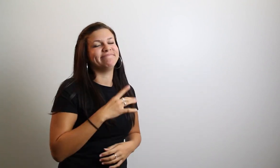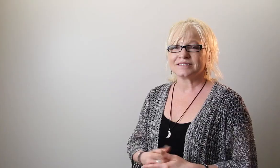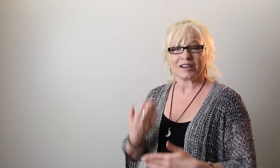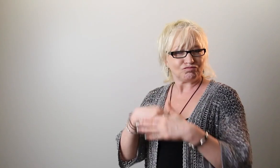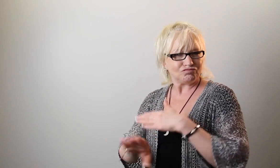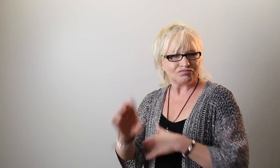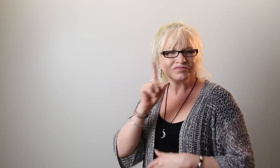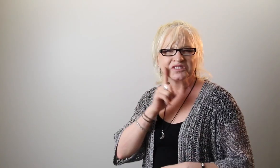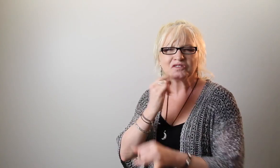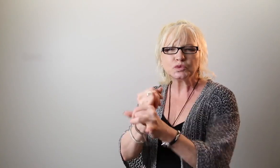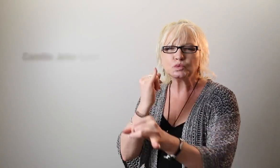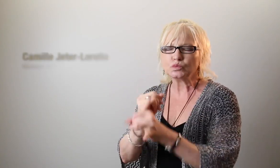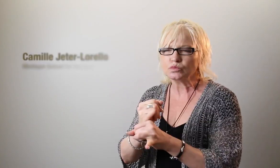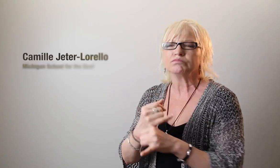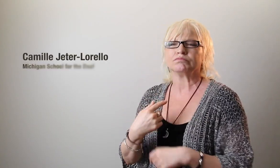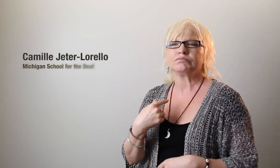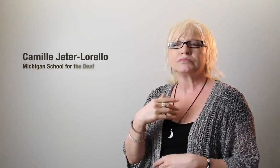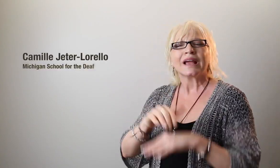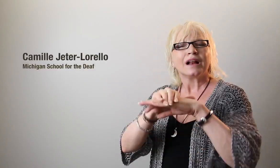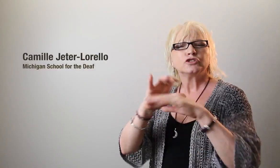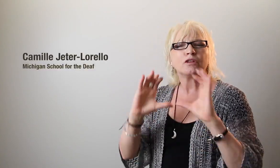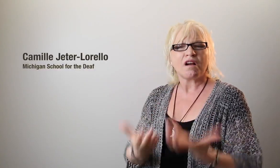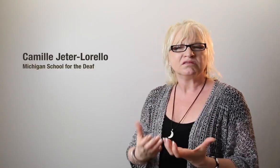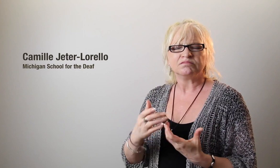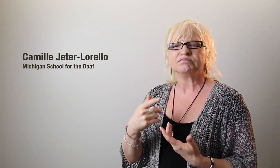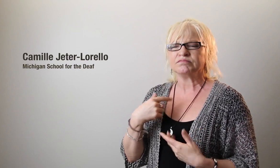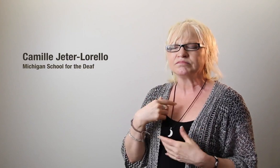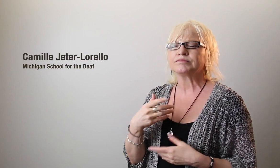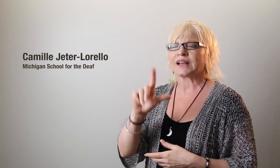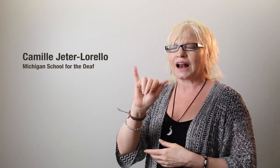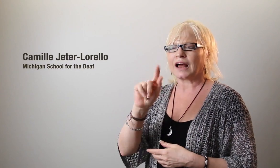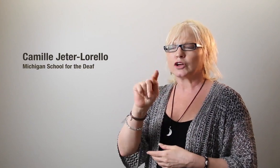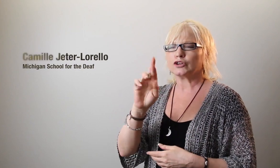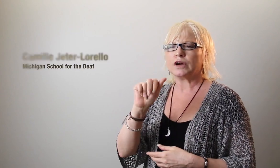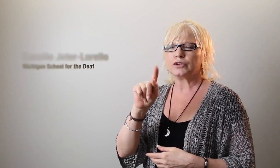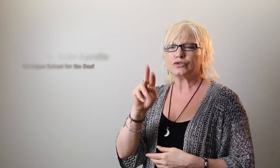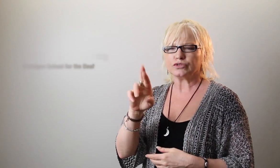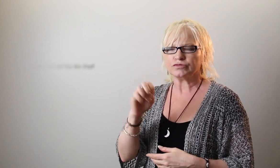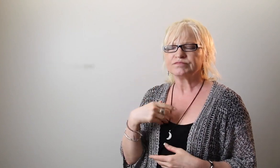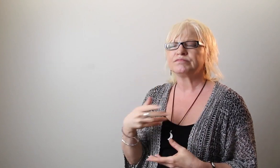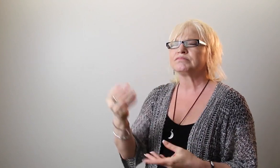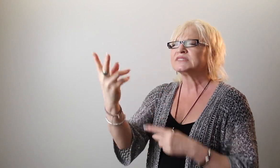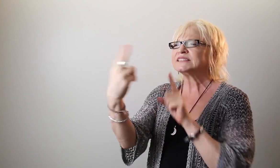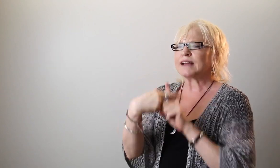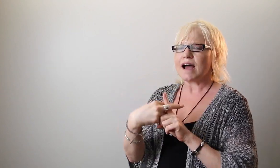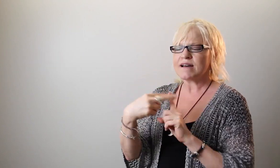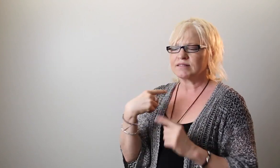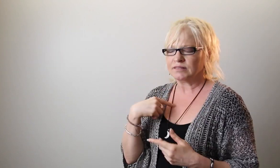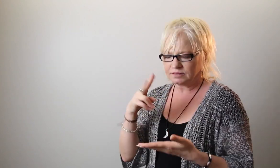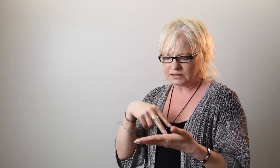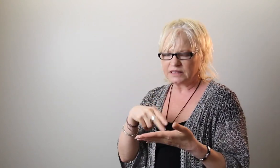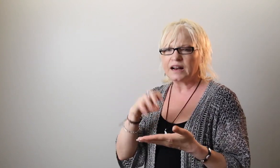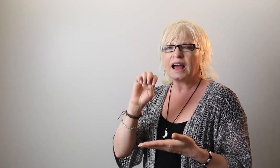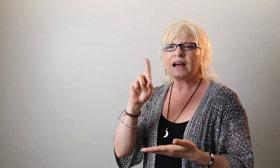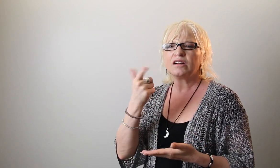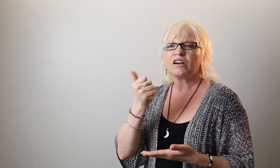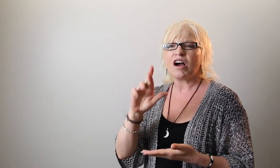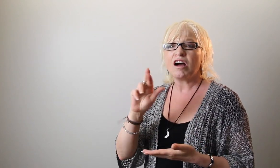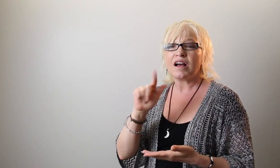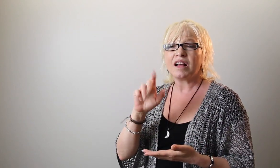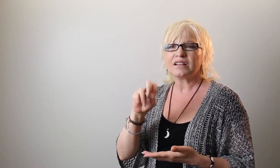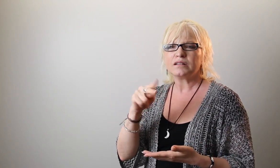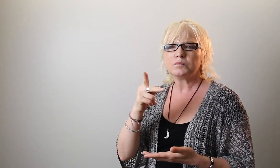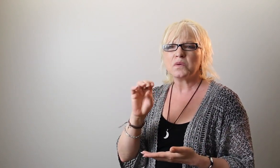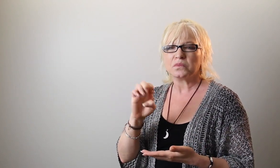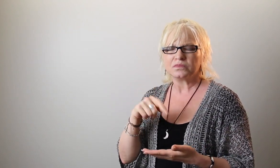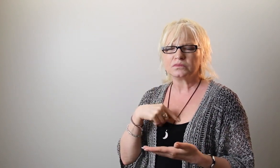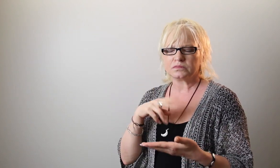When I attended a Deaf school, I was assigned to read Edgar Allen Poe in English class.